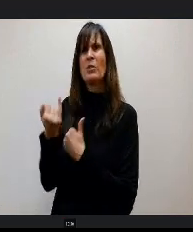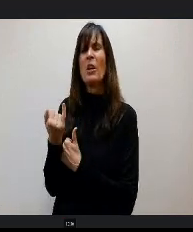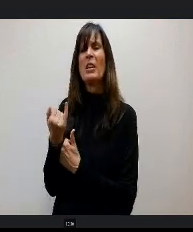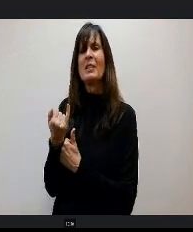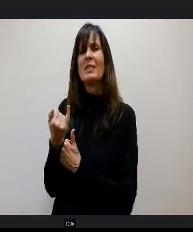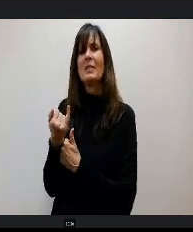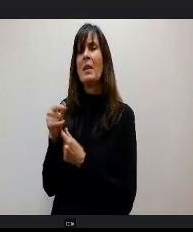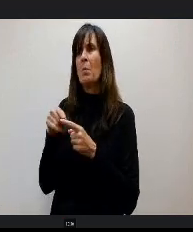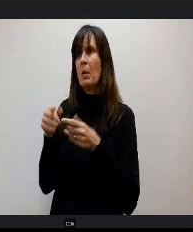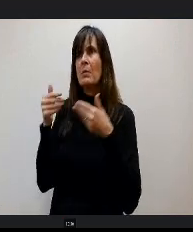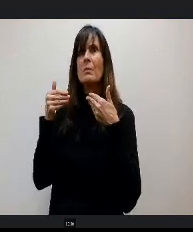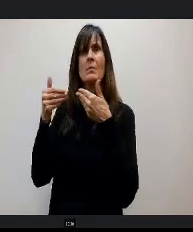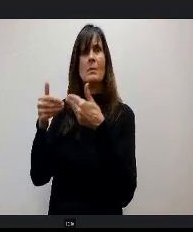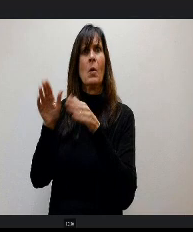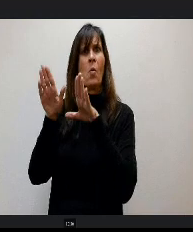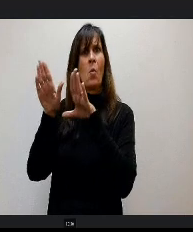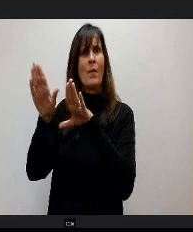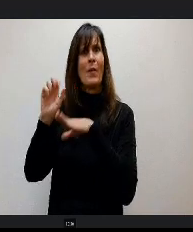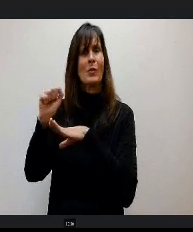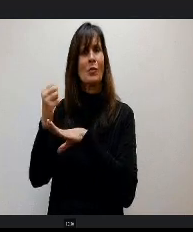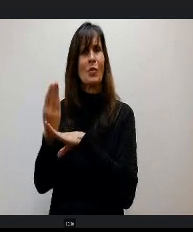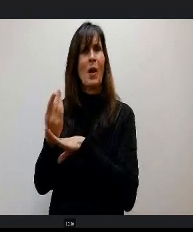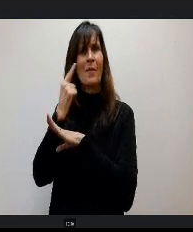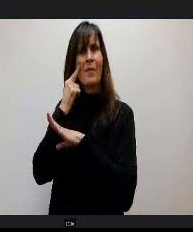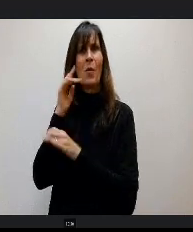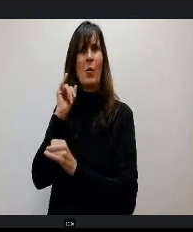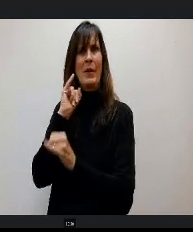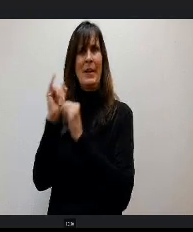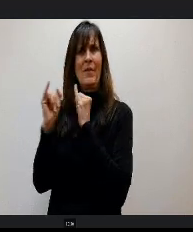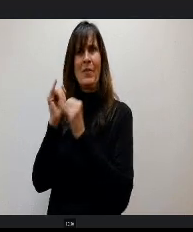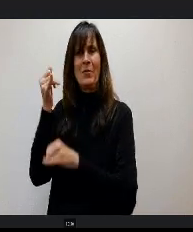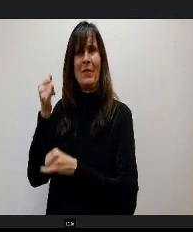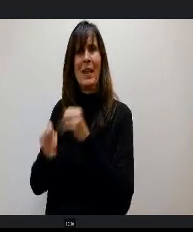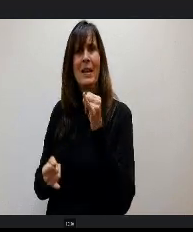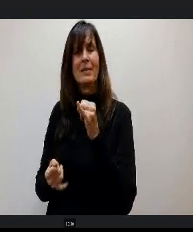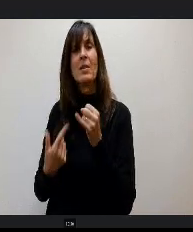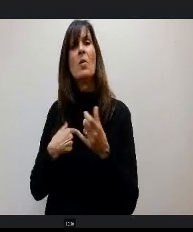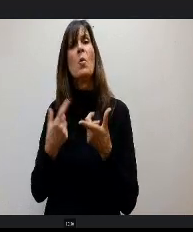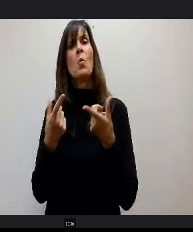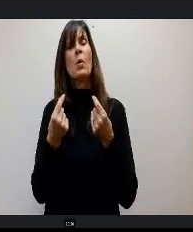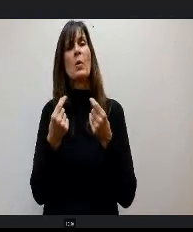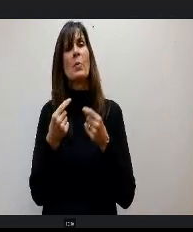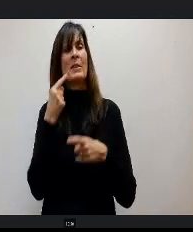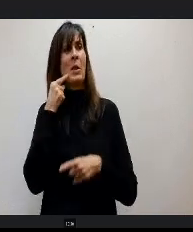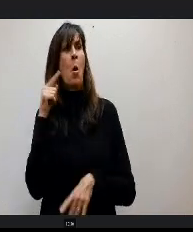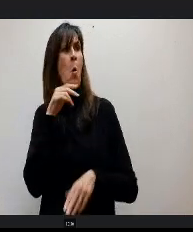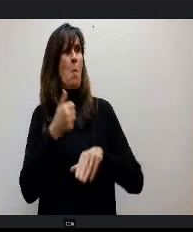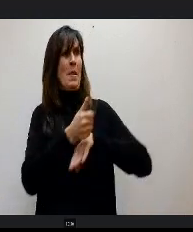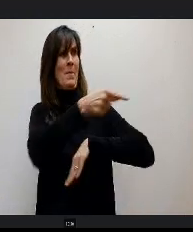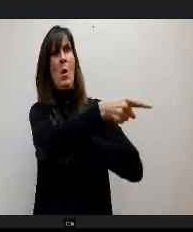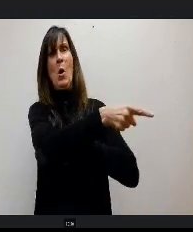did an amazing job on the project in the final interview and what we do is we just point to Jolynn and say that was her, it's her, Paul, so, but she